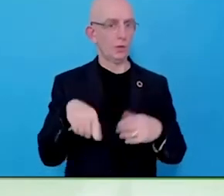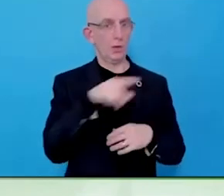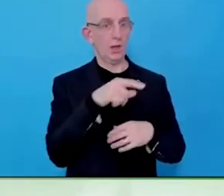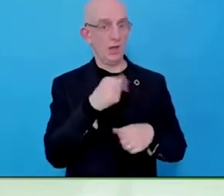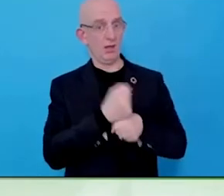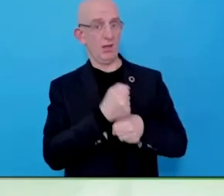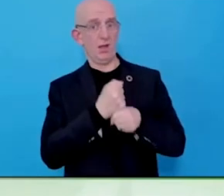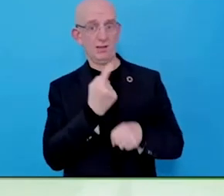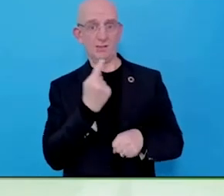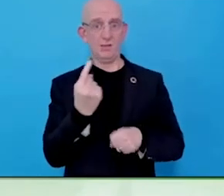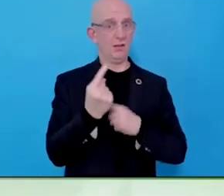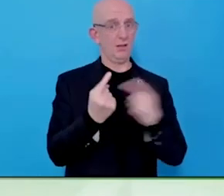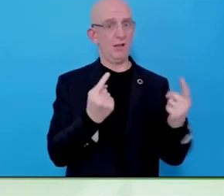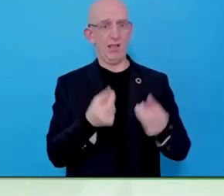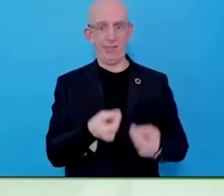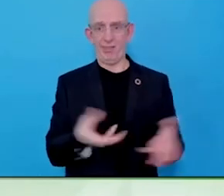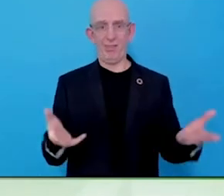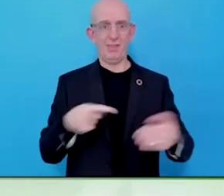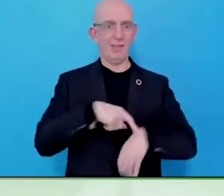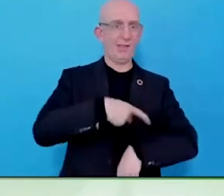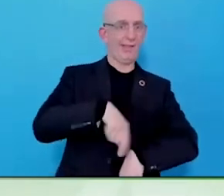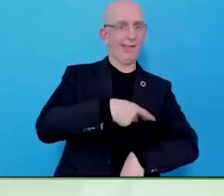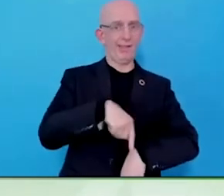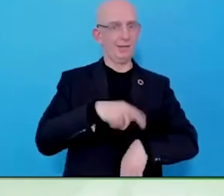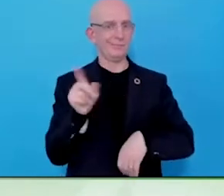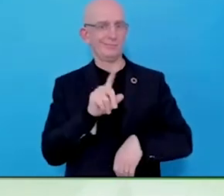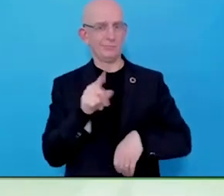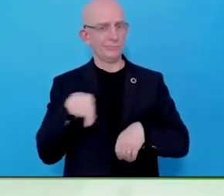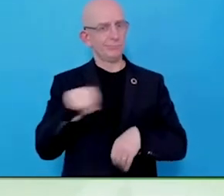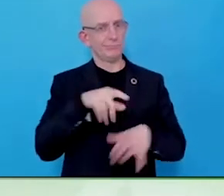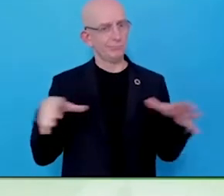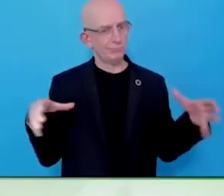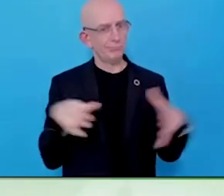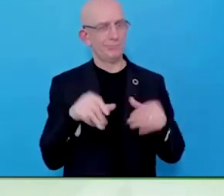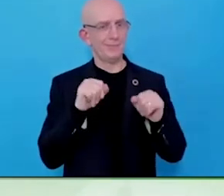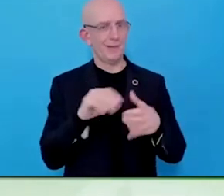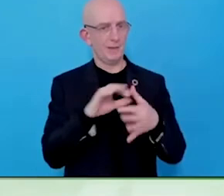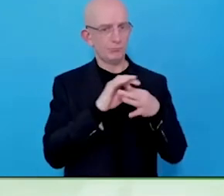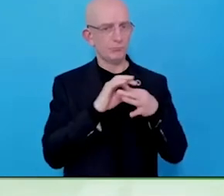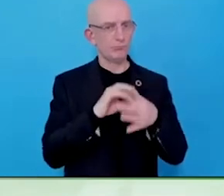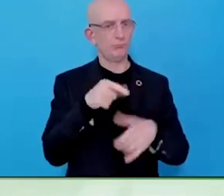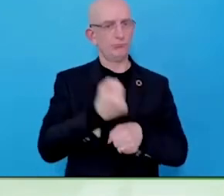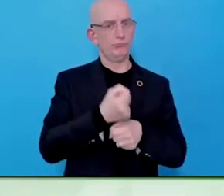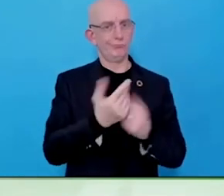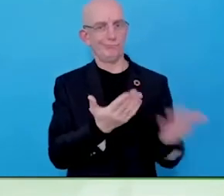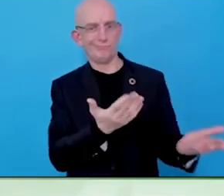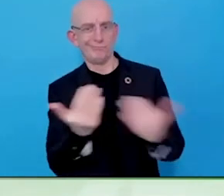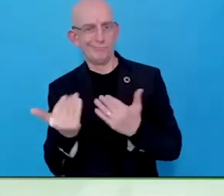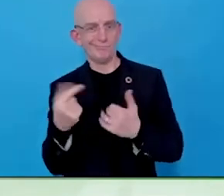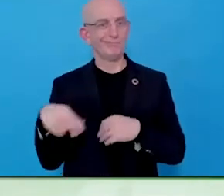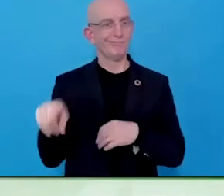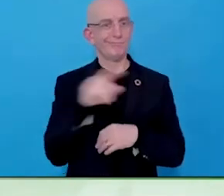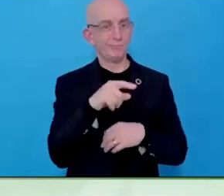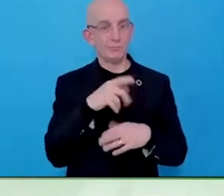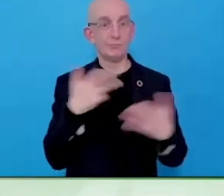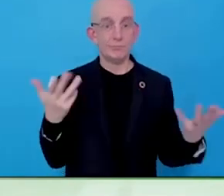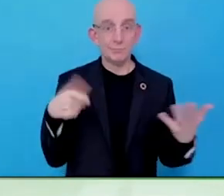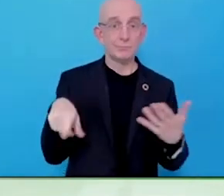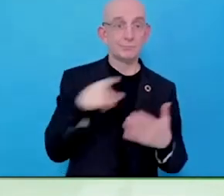widest possible talent pool is dysfunctional job market and only the business community can create job markets that work better